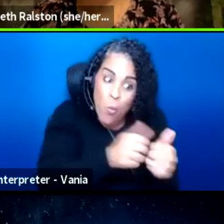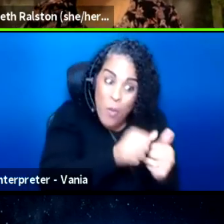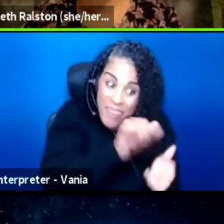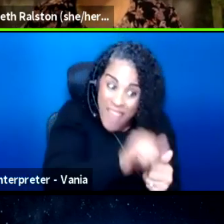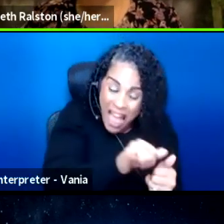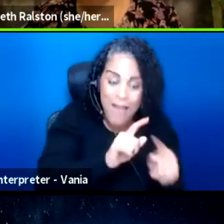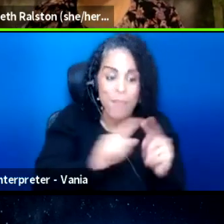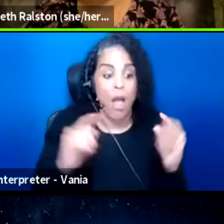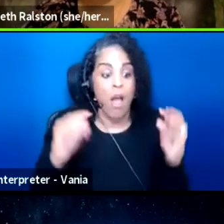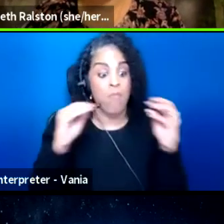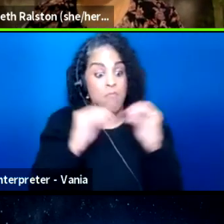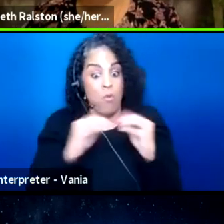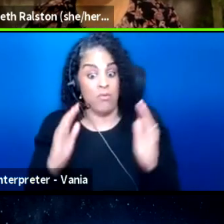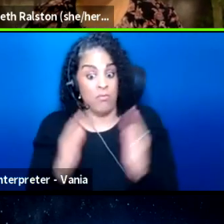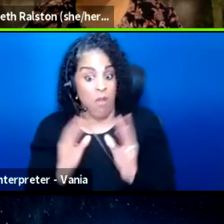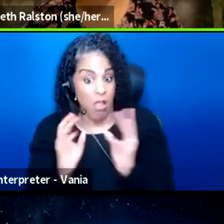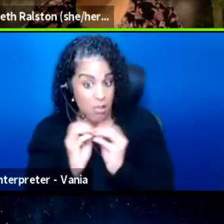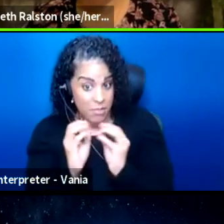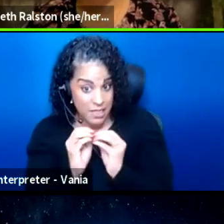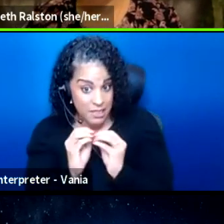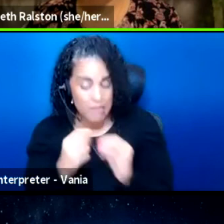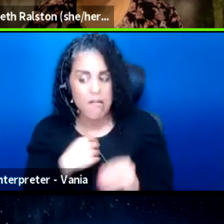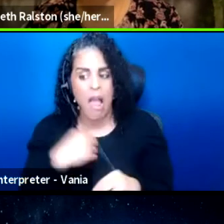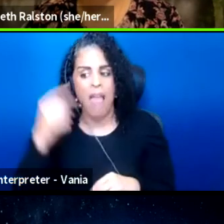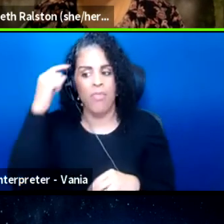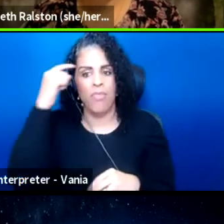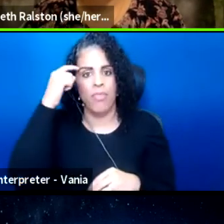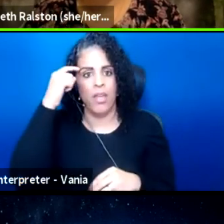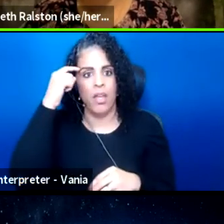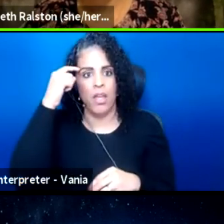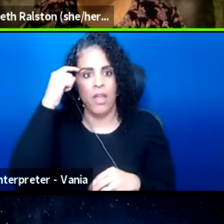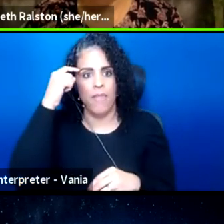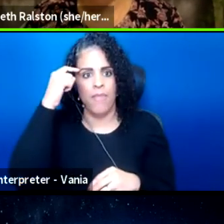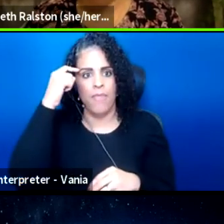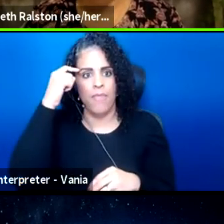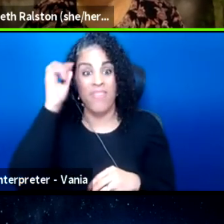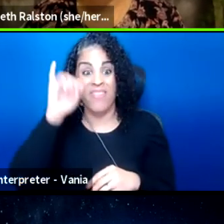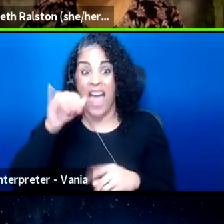I think that automatic software is fine,